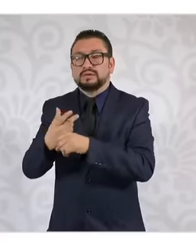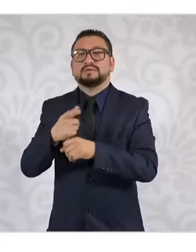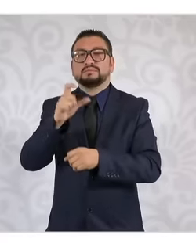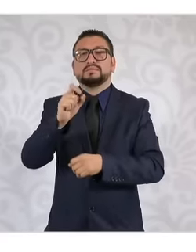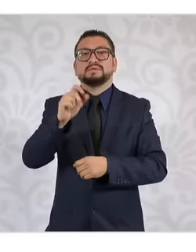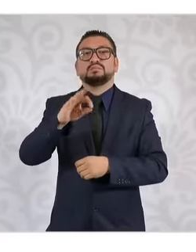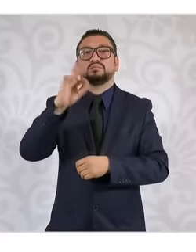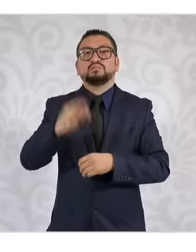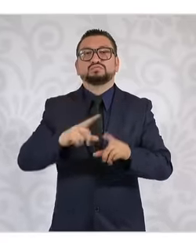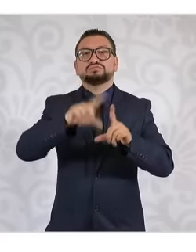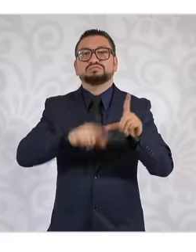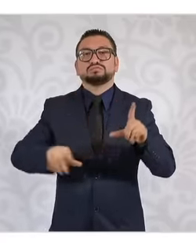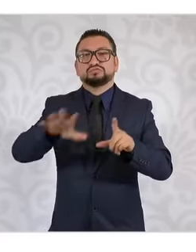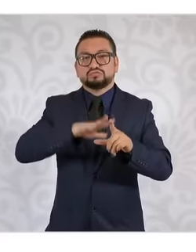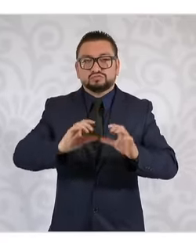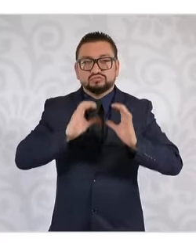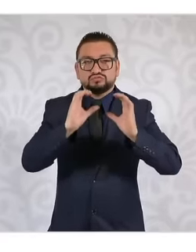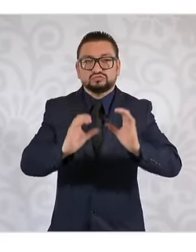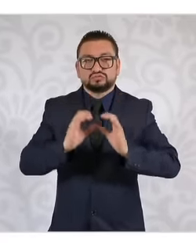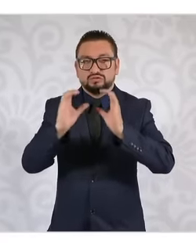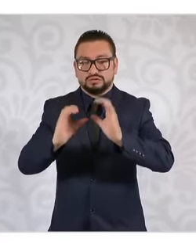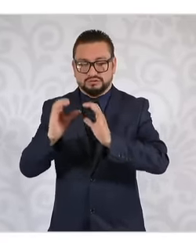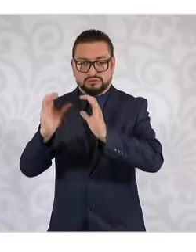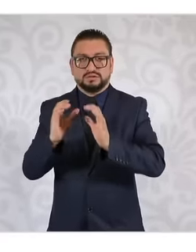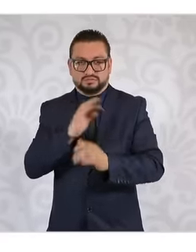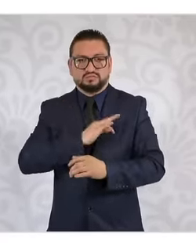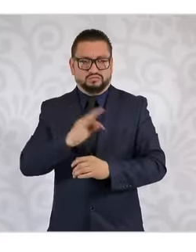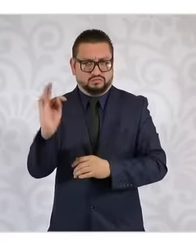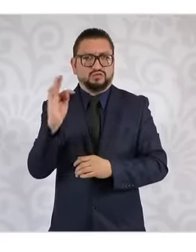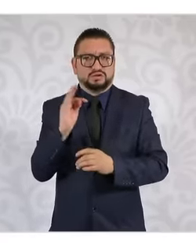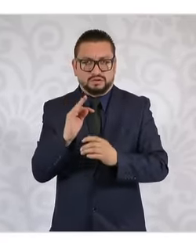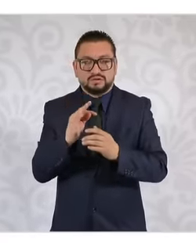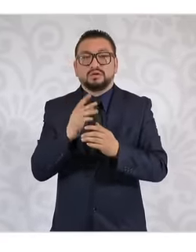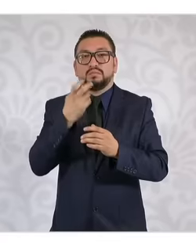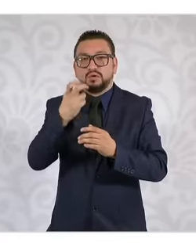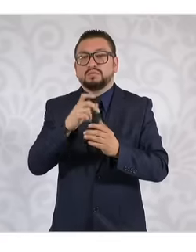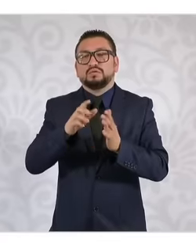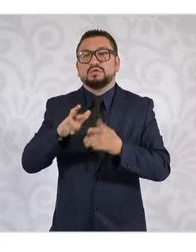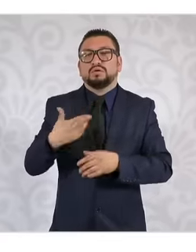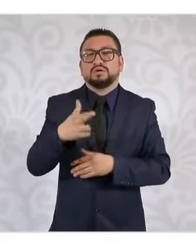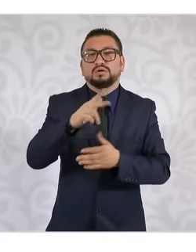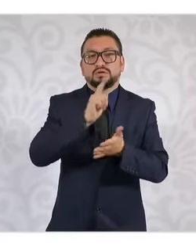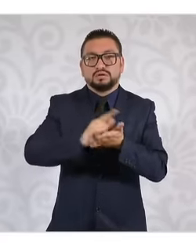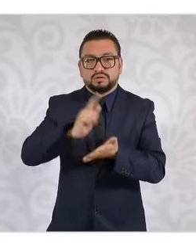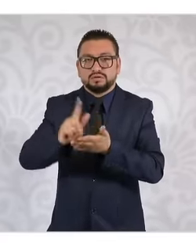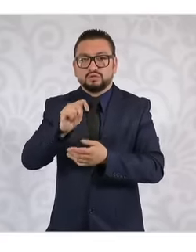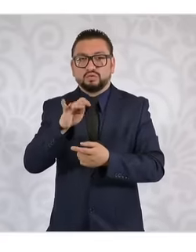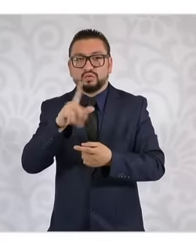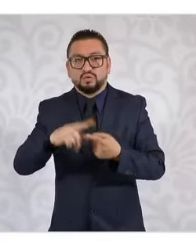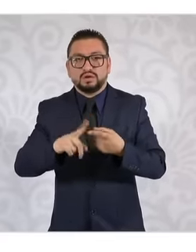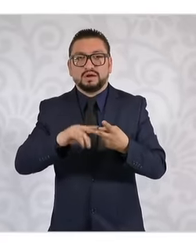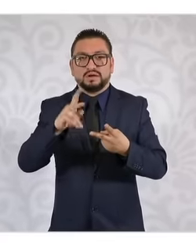territory, yes we can achieve it if we manage to clean up these Rivers Tula Lerma toyac Sonora